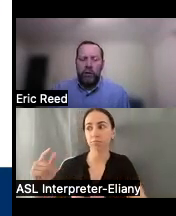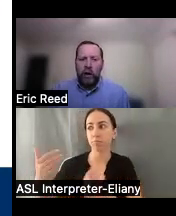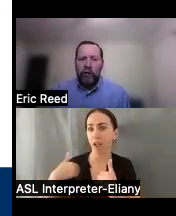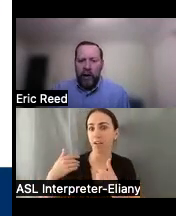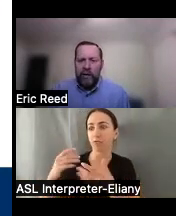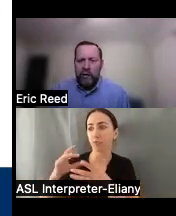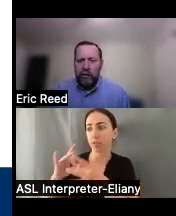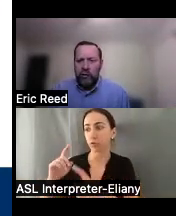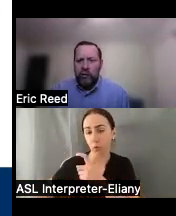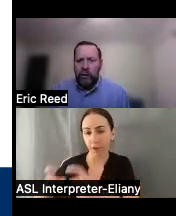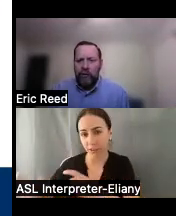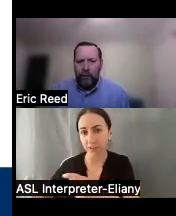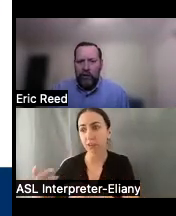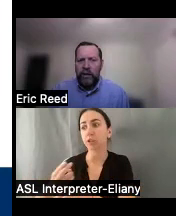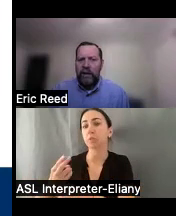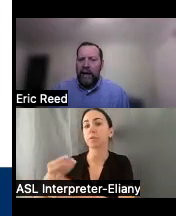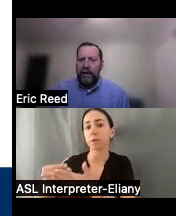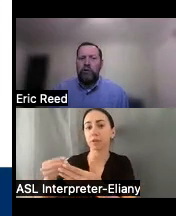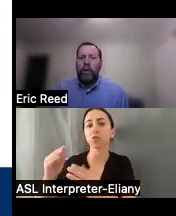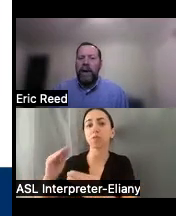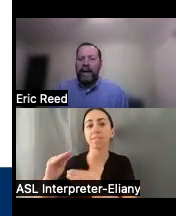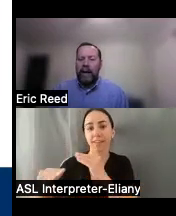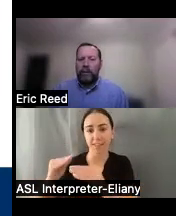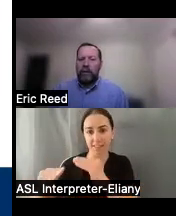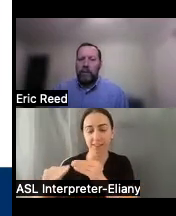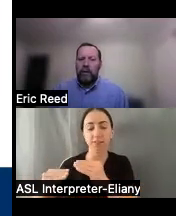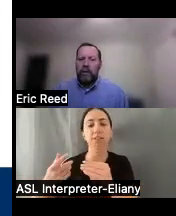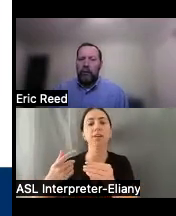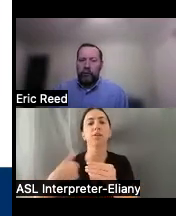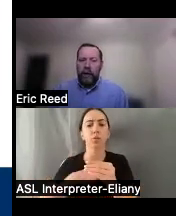use our funds to to refurbish that goes right back out to the community for free